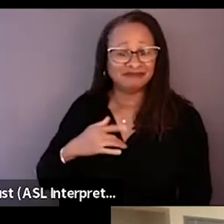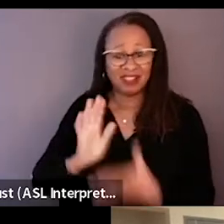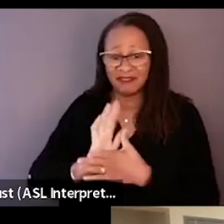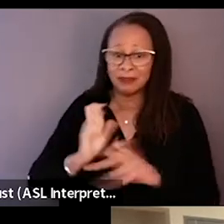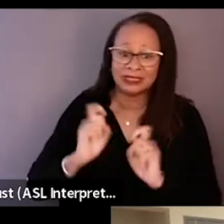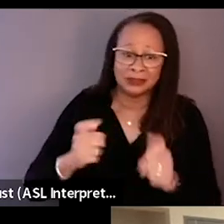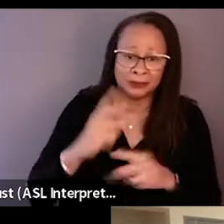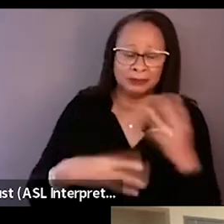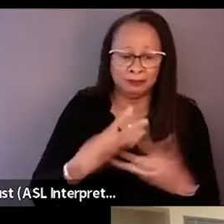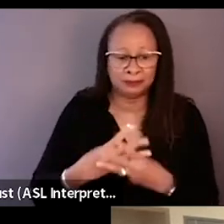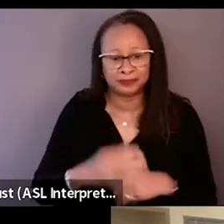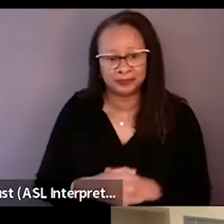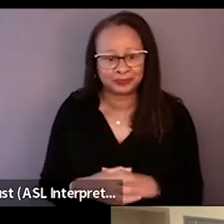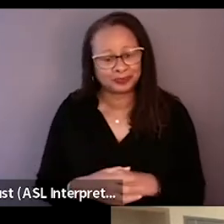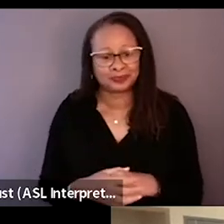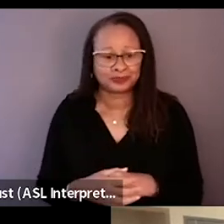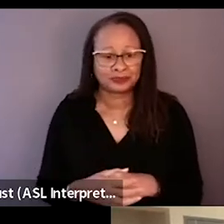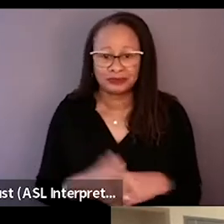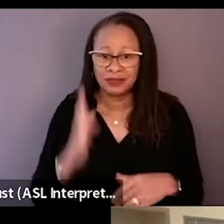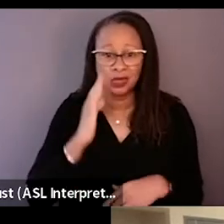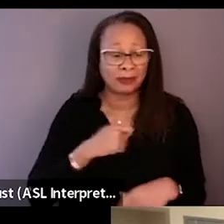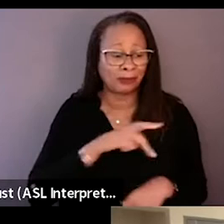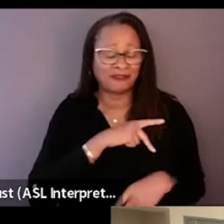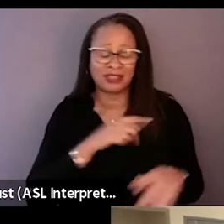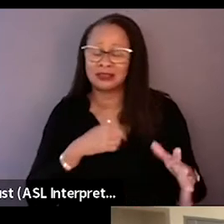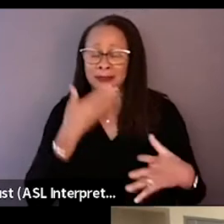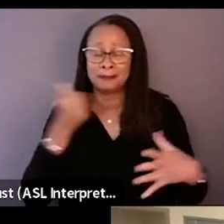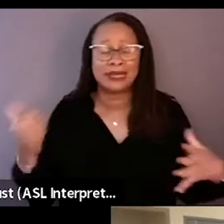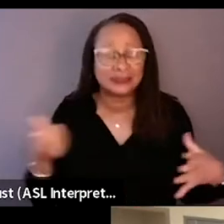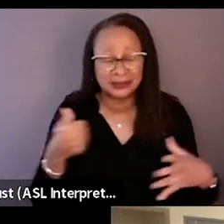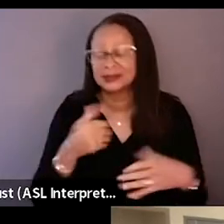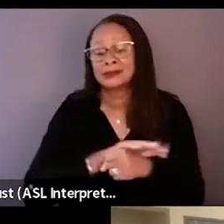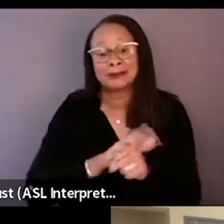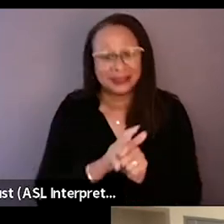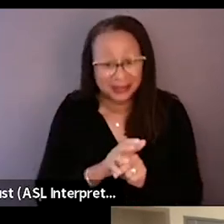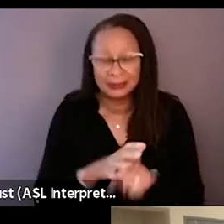I emailed you privately and I was like, this is the best pandemic era film that I've seen